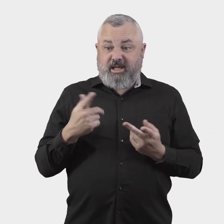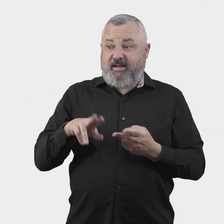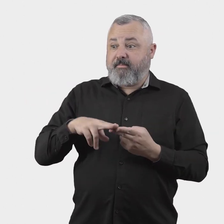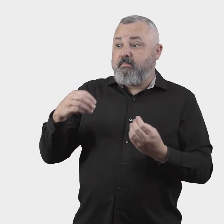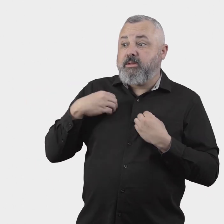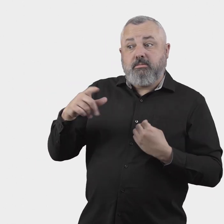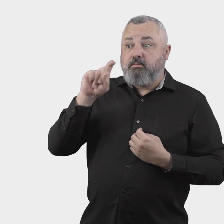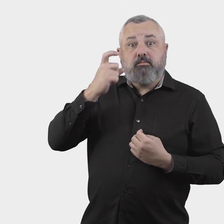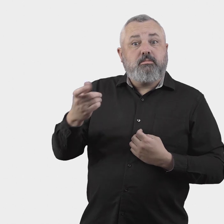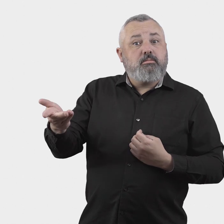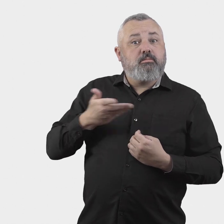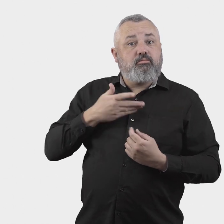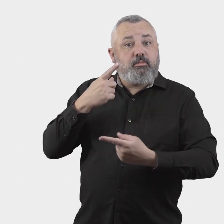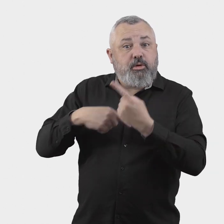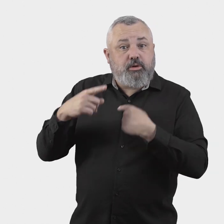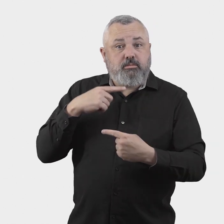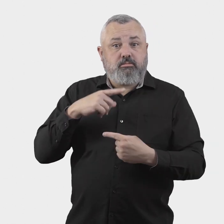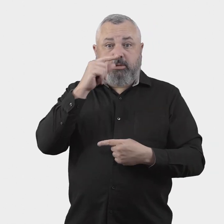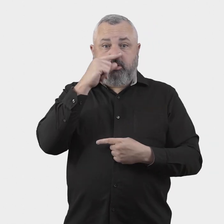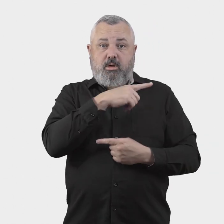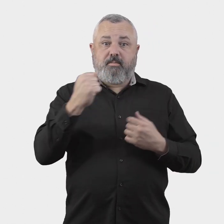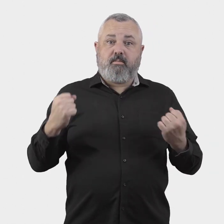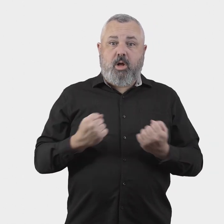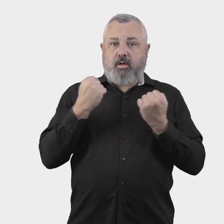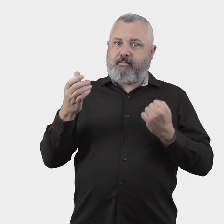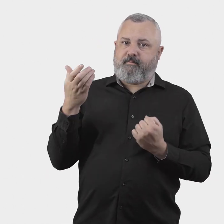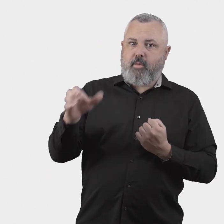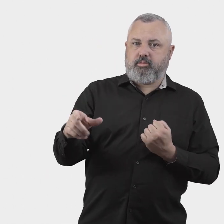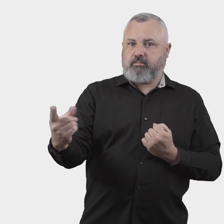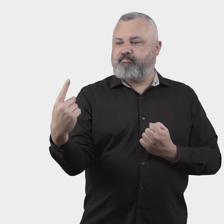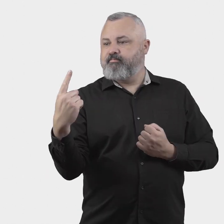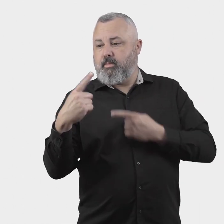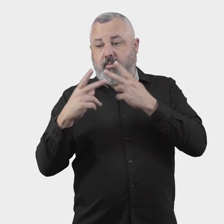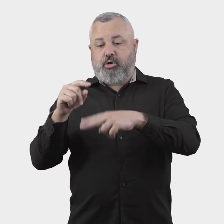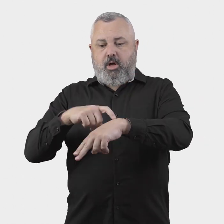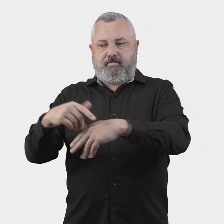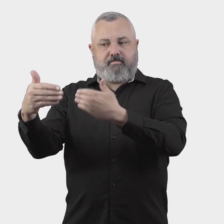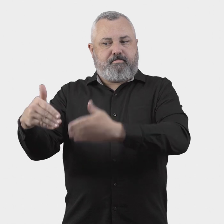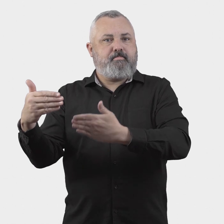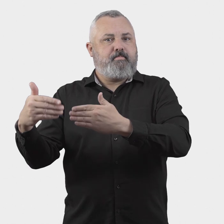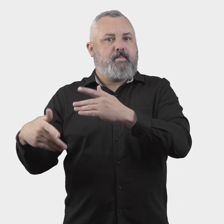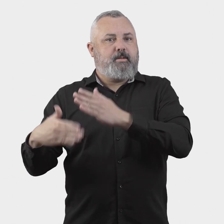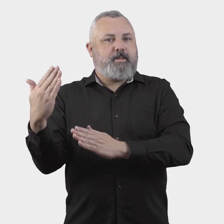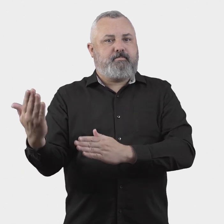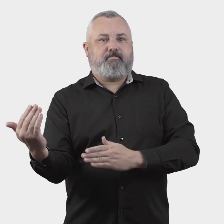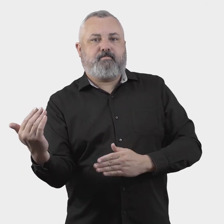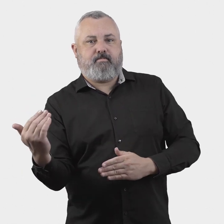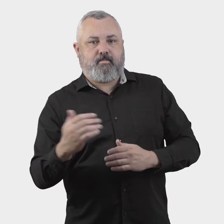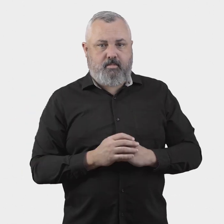If information was not provided voluntarily by the scheme member, it is proposed that the ombuds scheme have powers to require the member to provide the requested information within a specified timeframe.